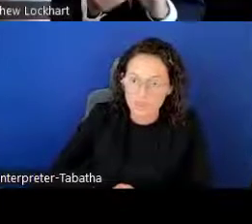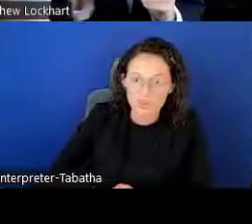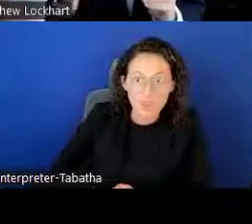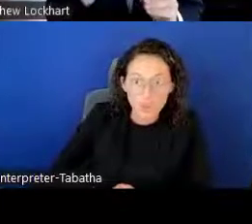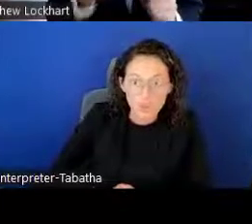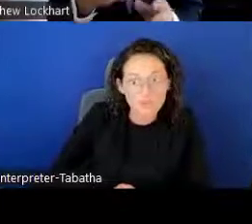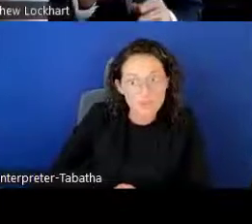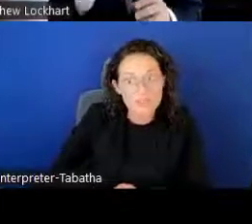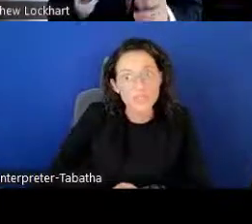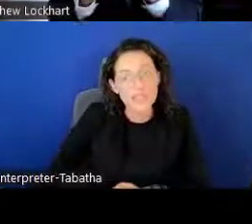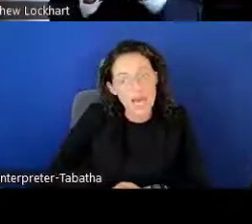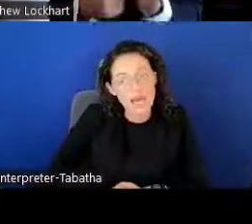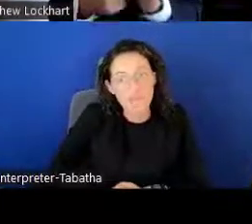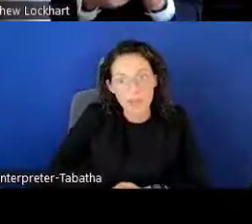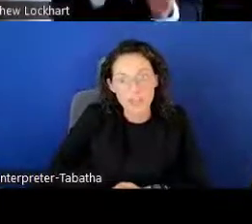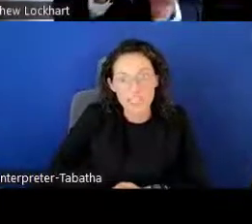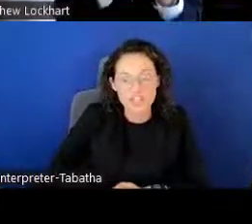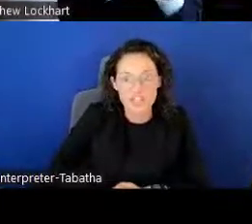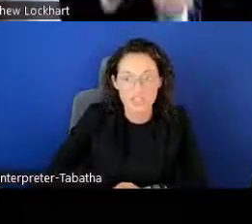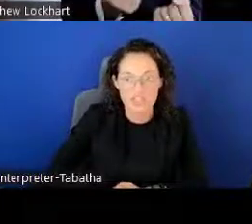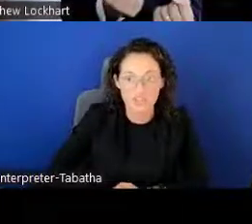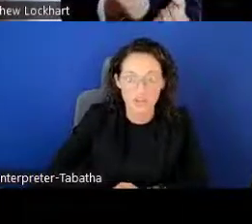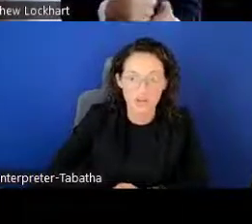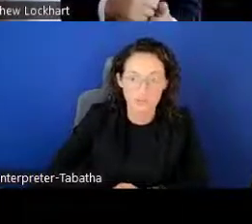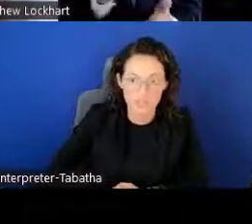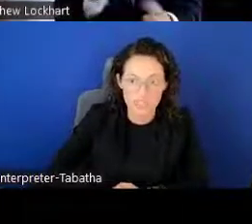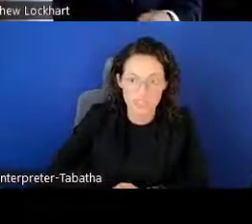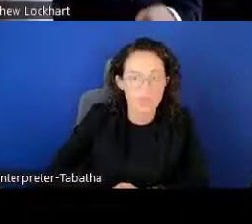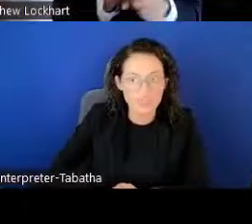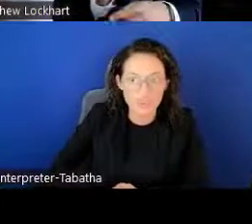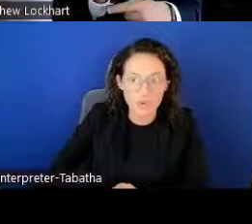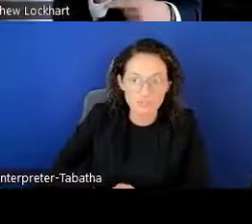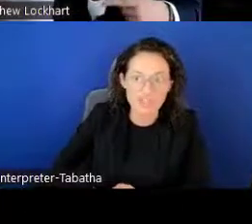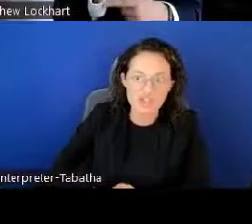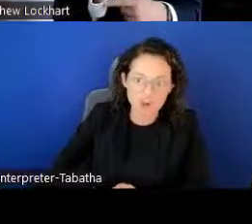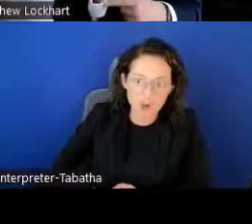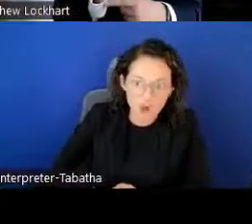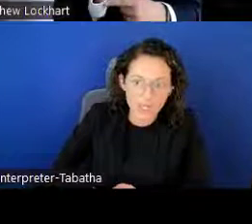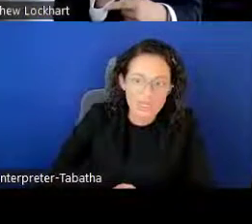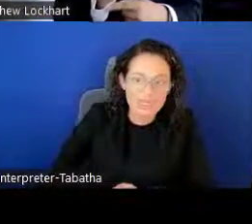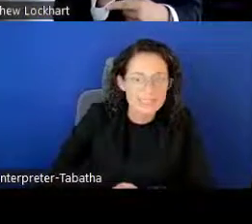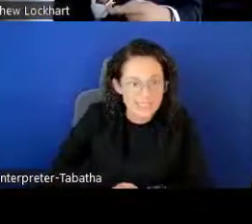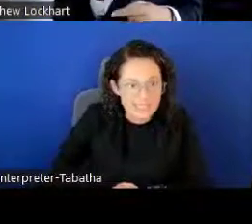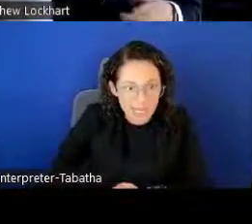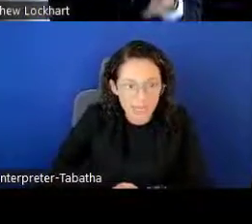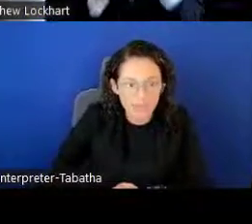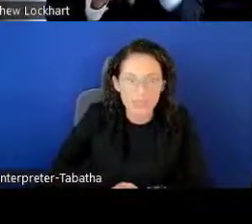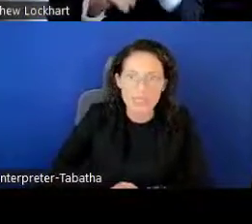The reviewer reviews a lot of applications for the LRP, so make sure you have a strong, detailed,